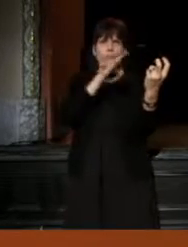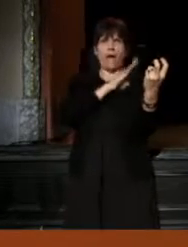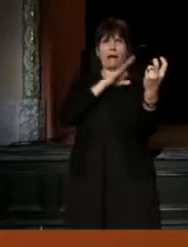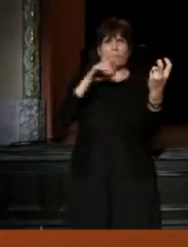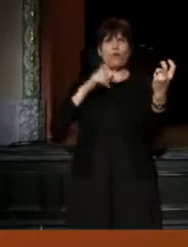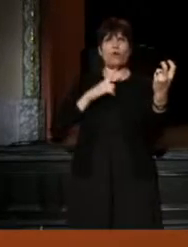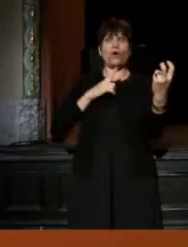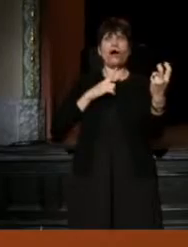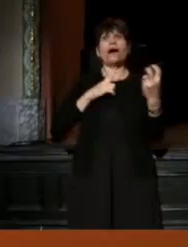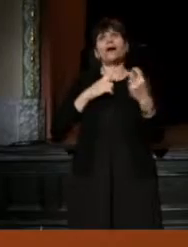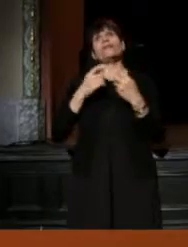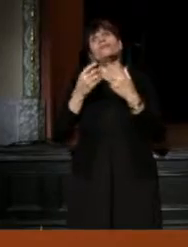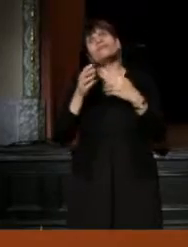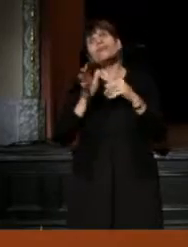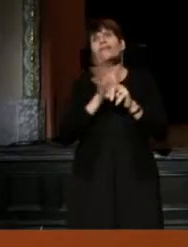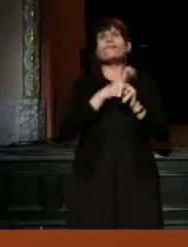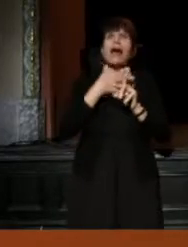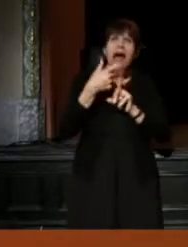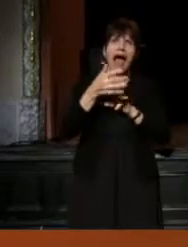that I was very flattered and honored to be asked